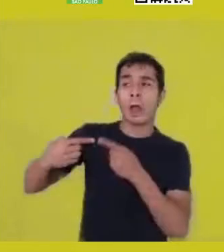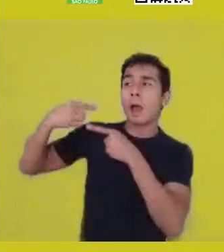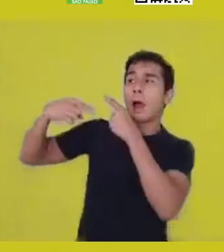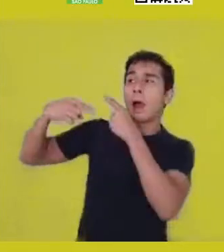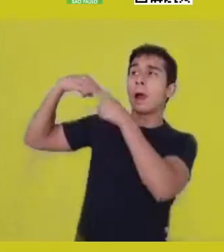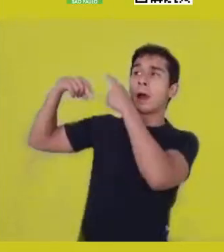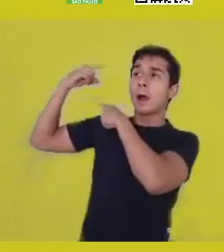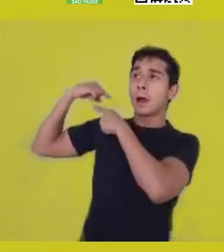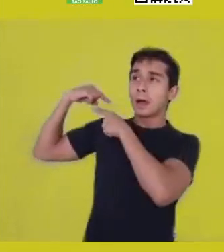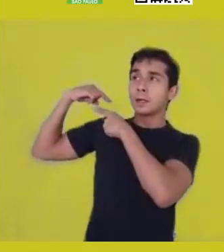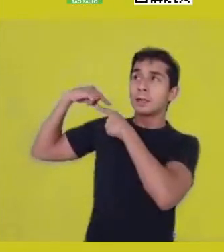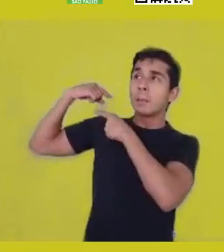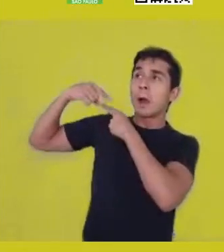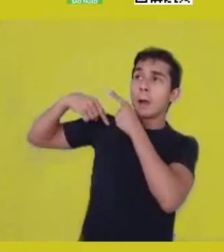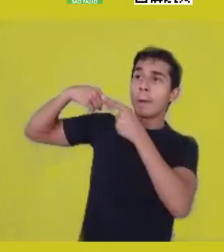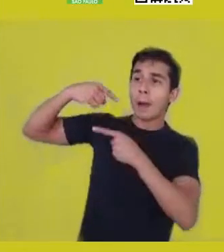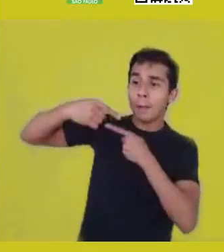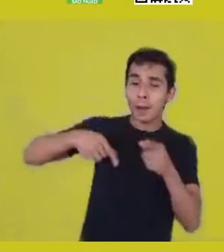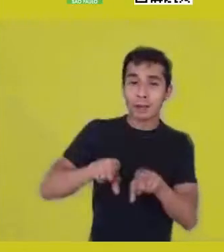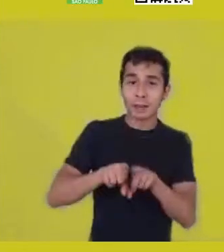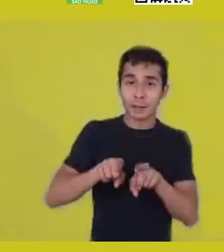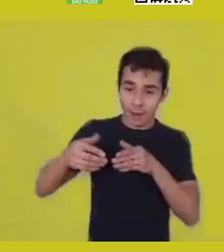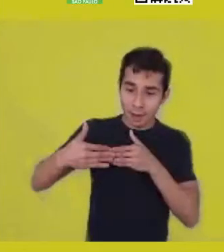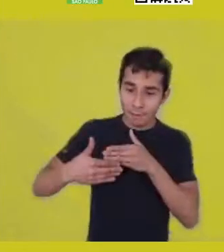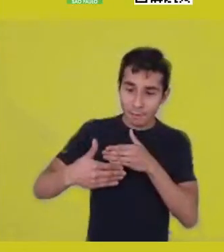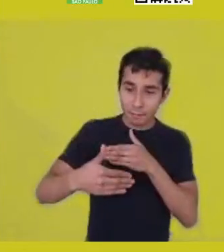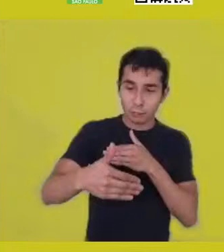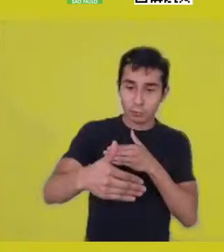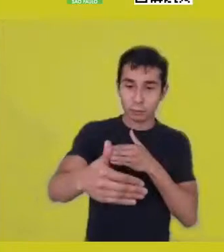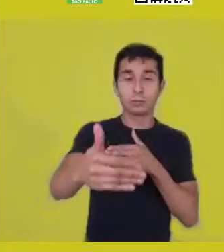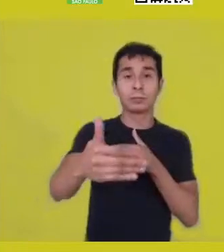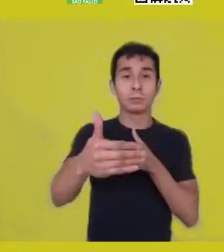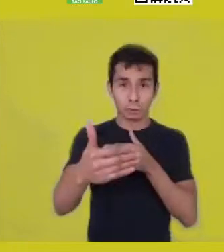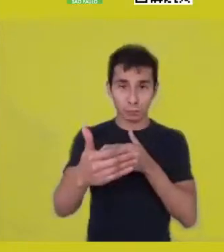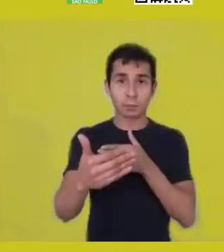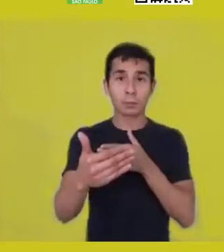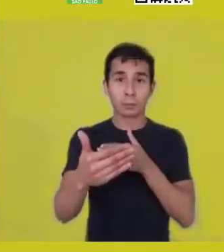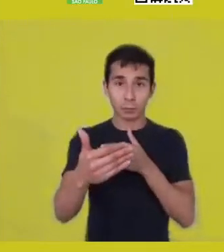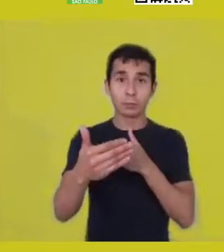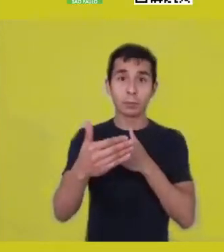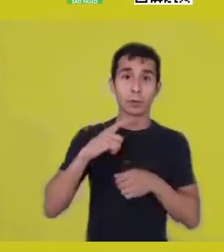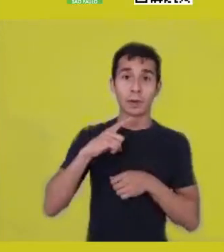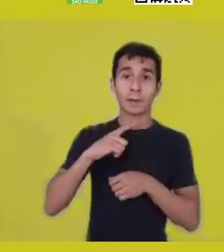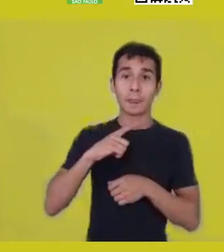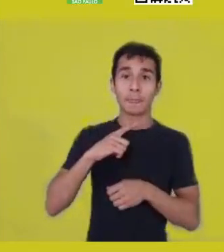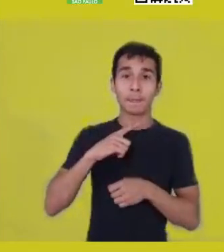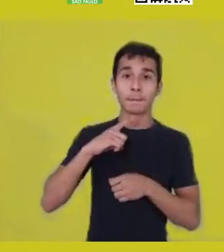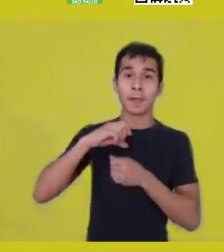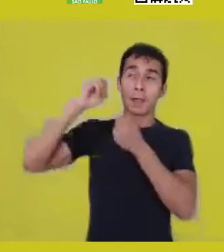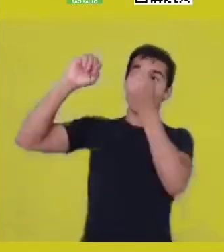Because this continuity of this cosmic drop doesn’t end, it isn’t lost.